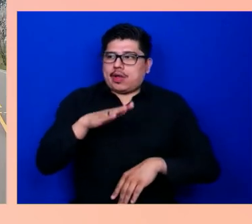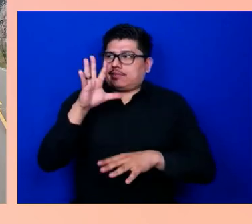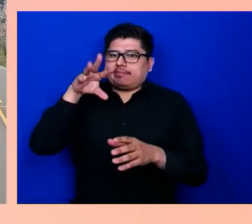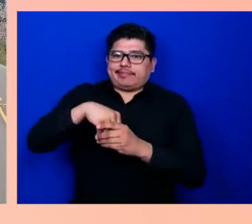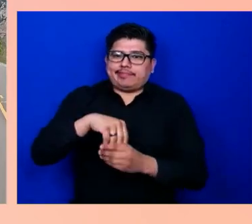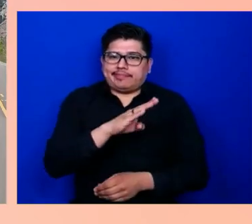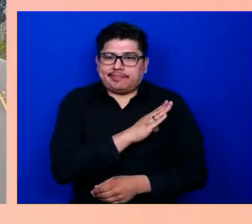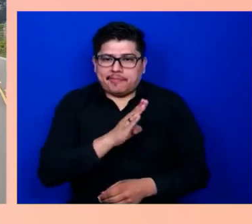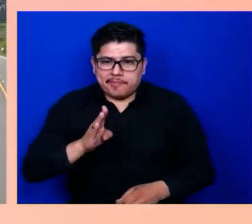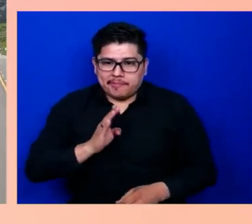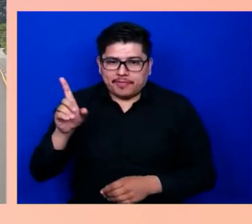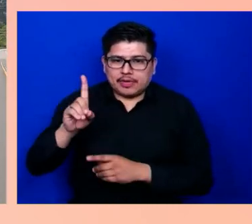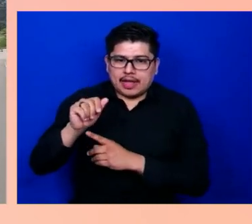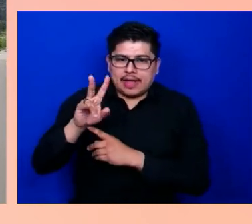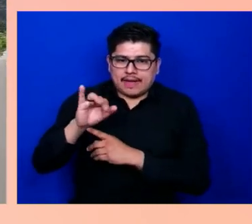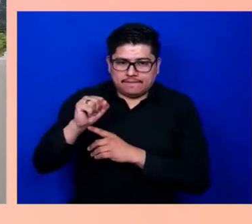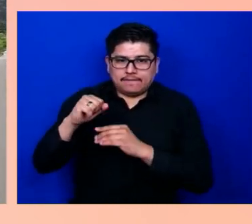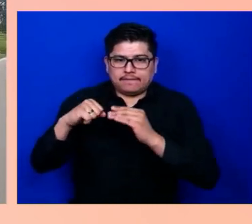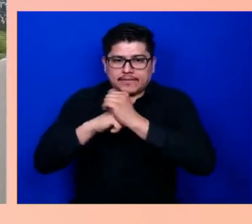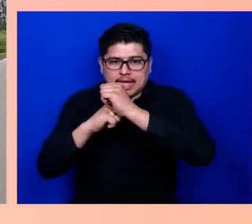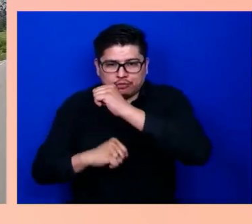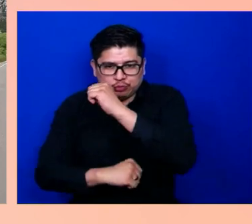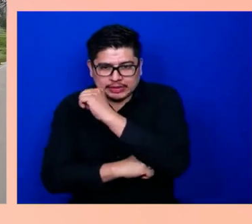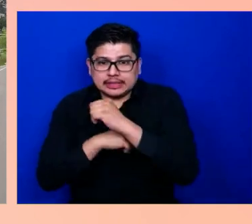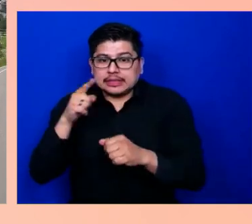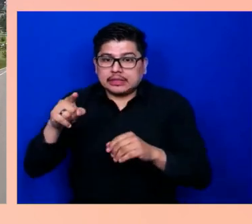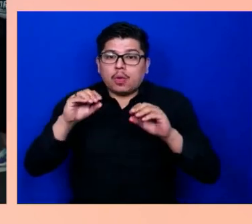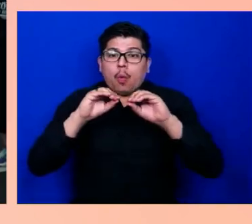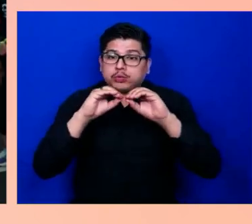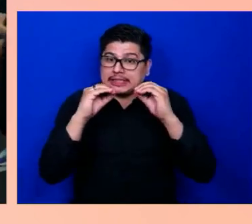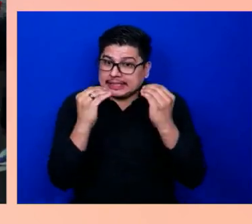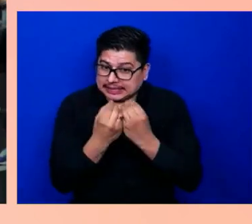an organization designed to help people